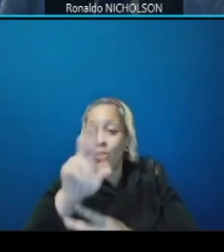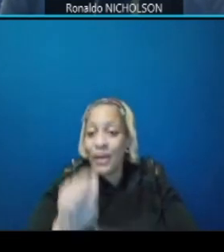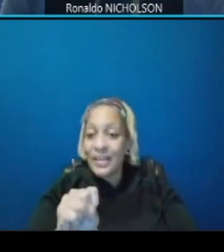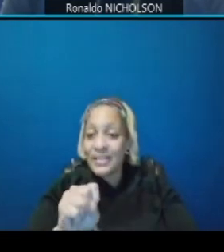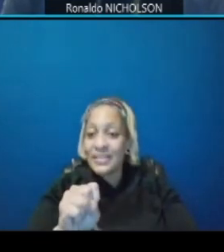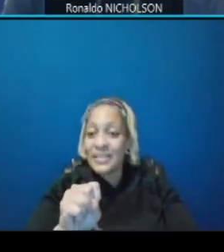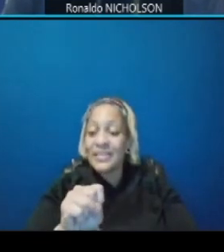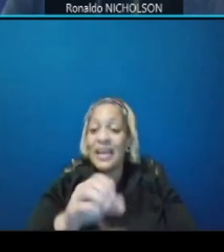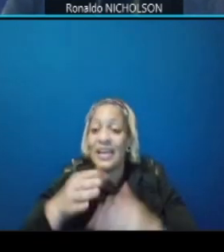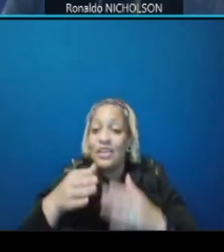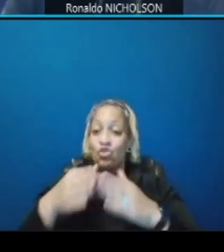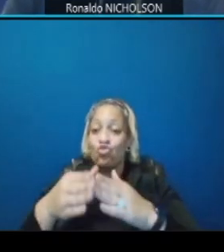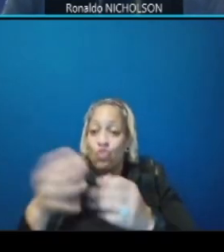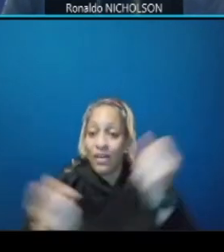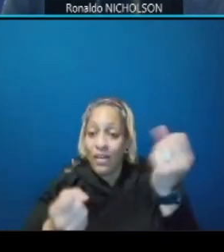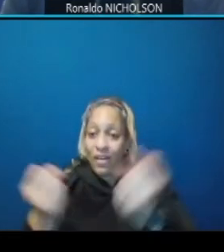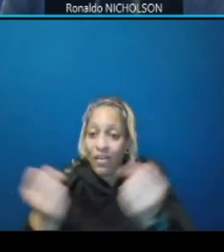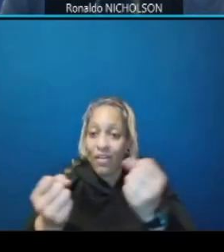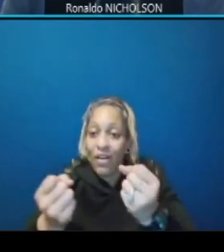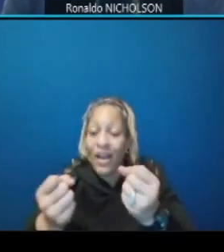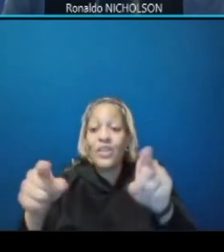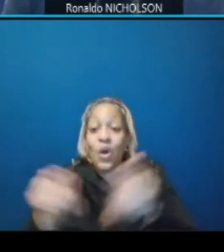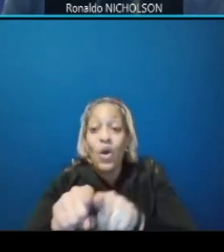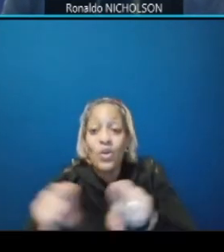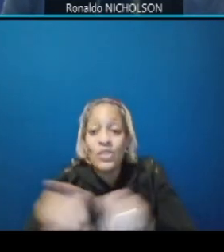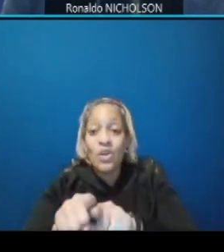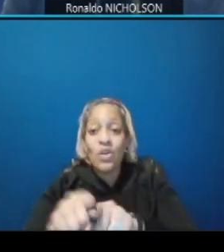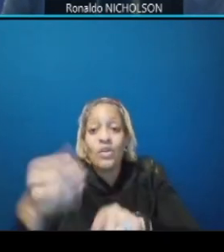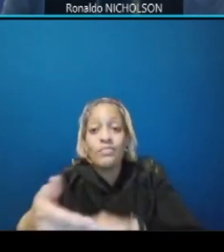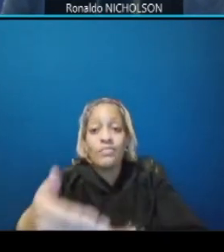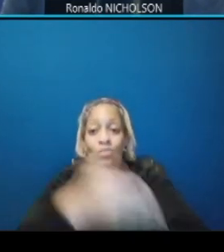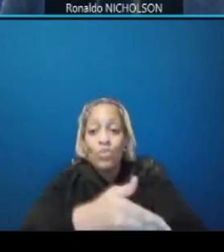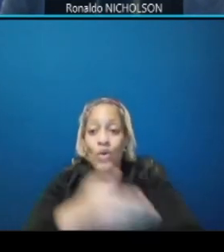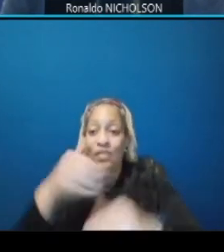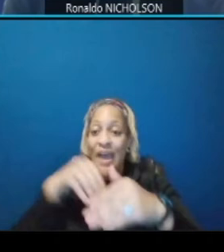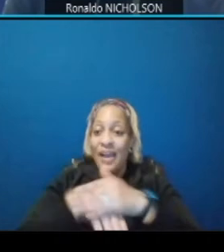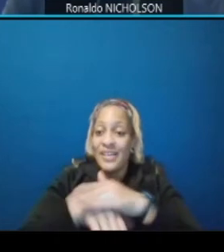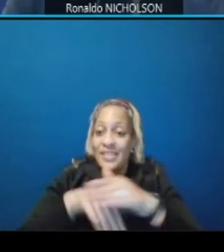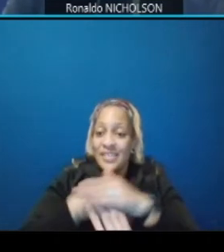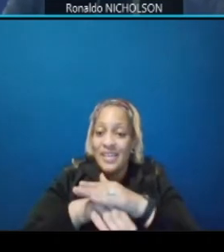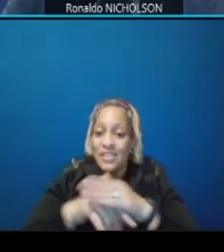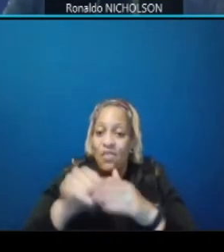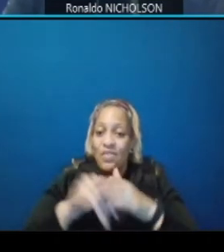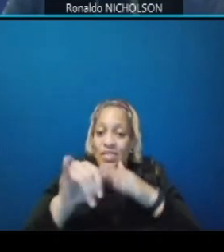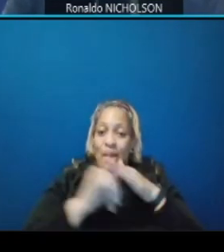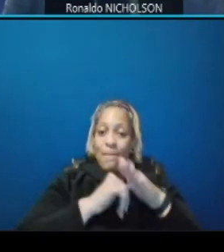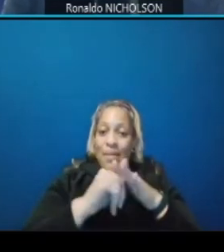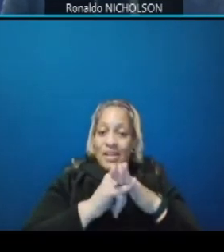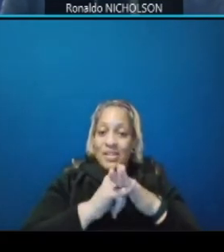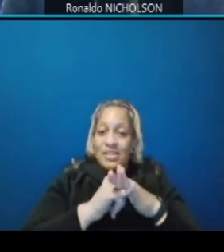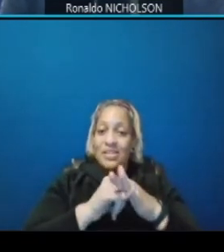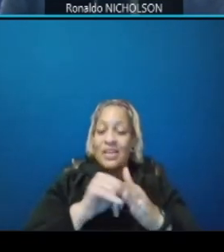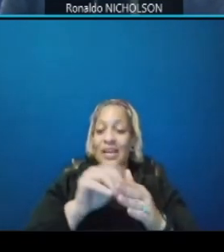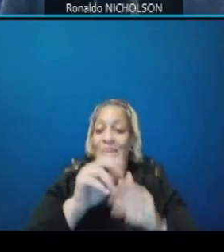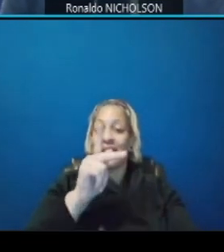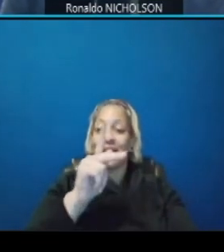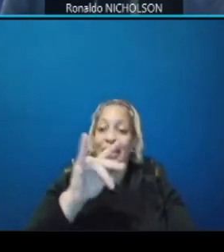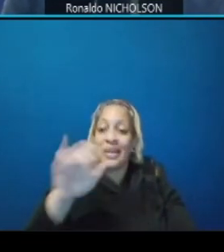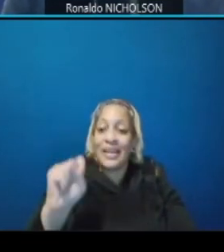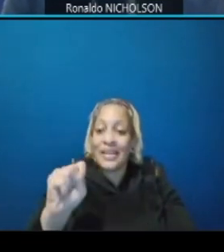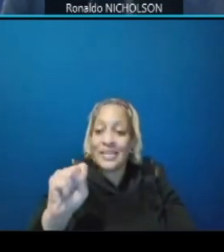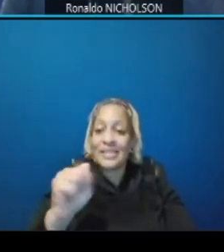as well as and improve access to the metro kiss and ride for drop-offs